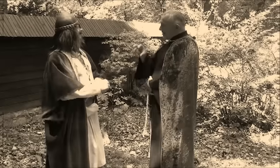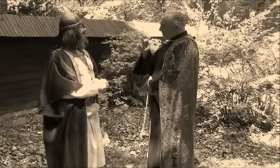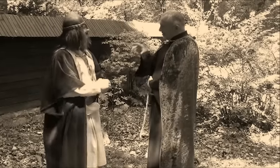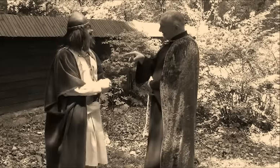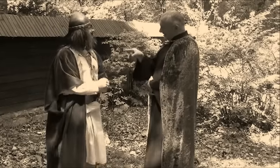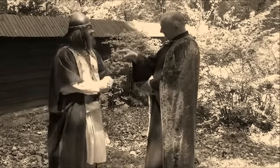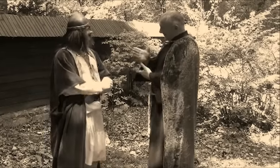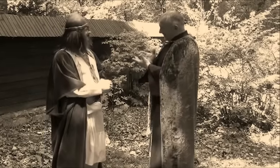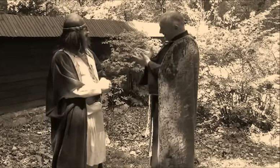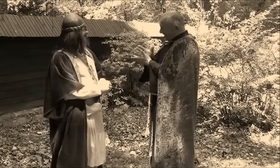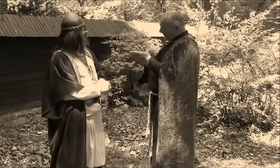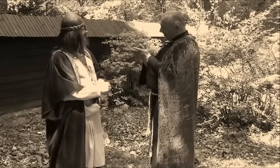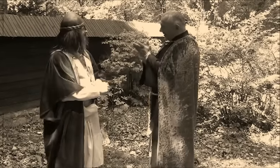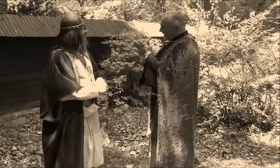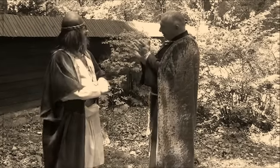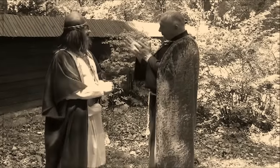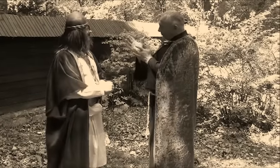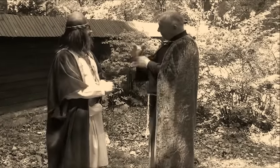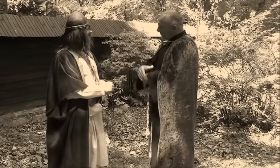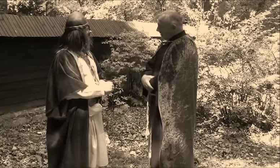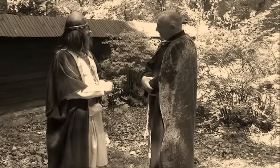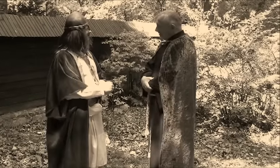And do you believe in Jesus?